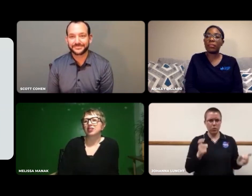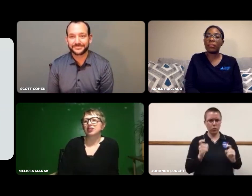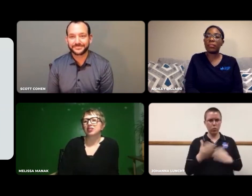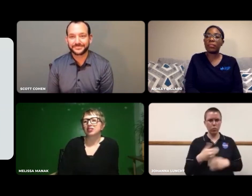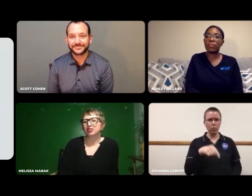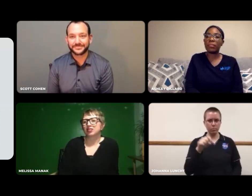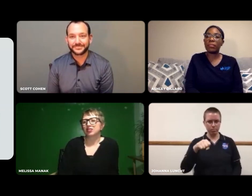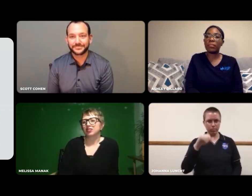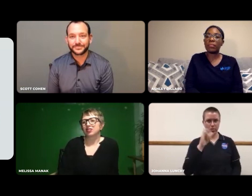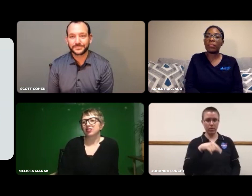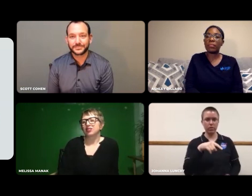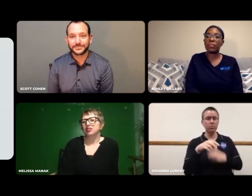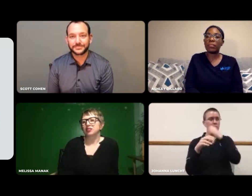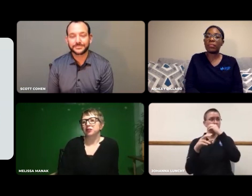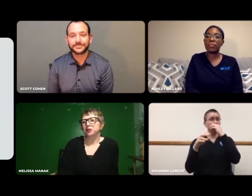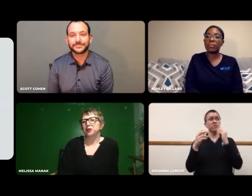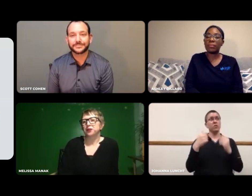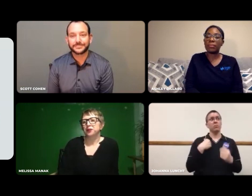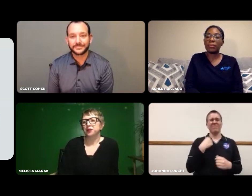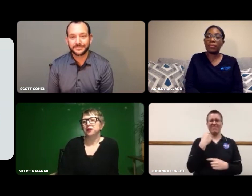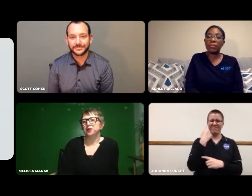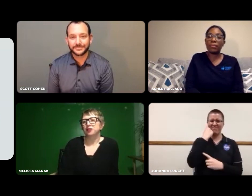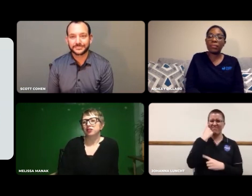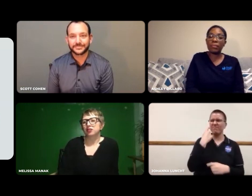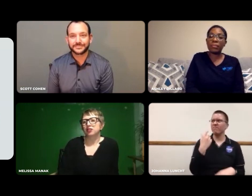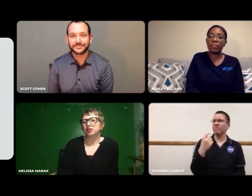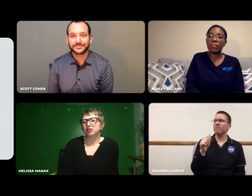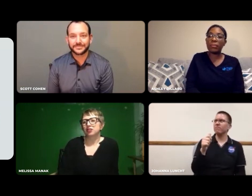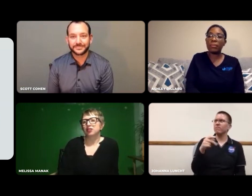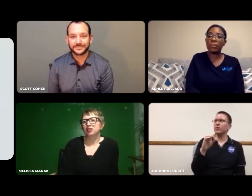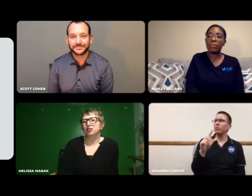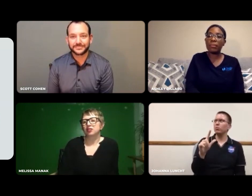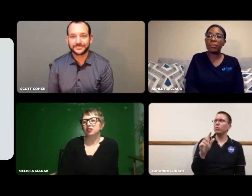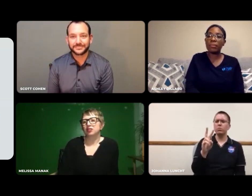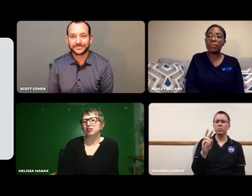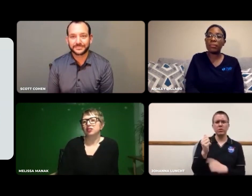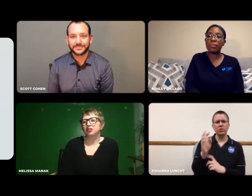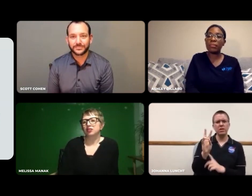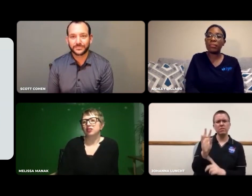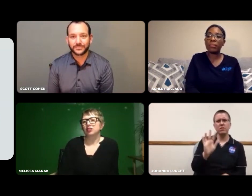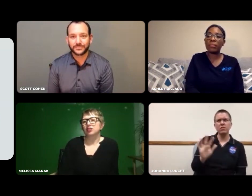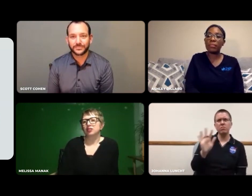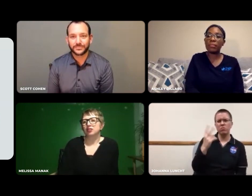That's the Control Room. Recently in April of 2016 or 2017,